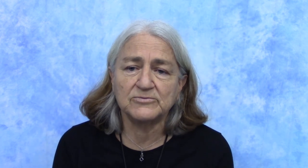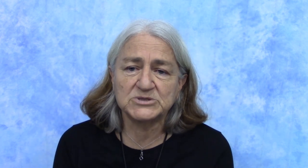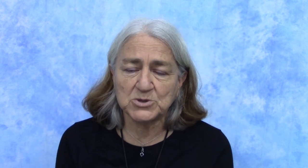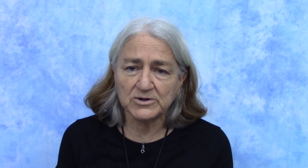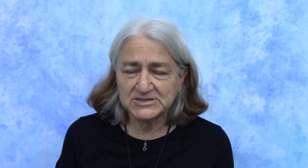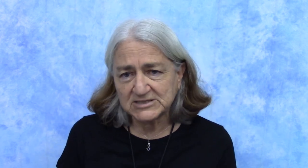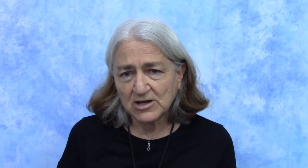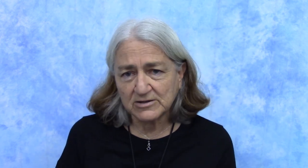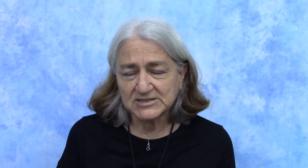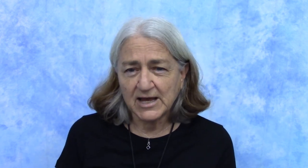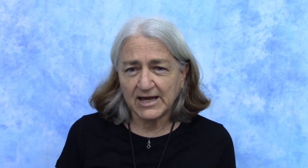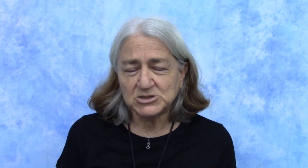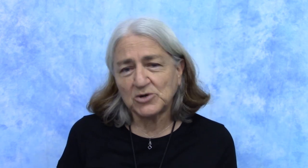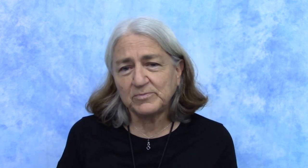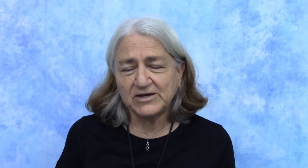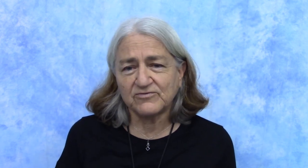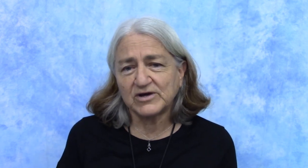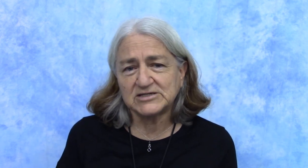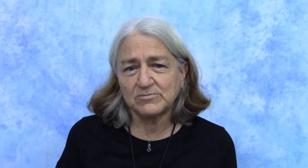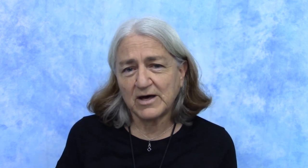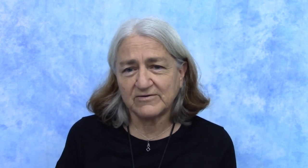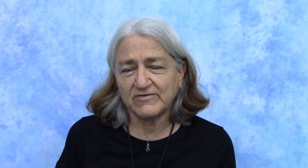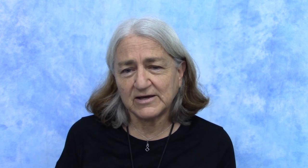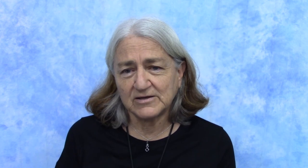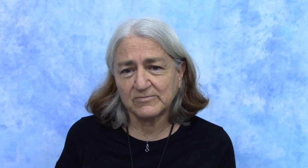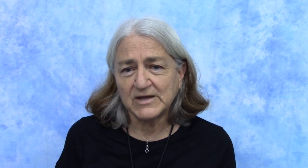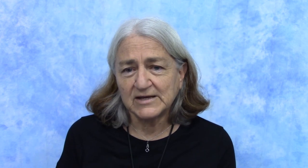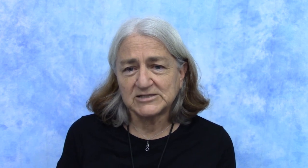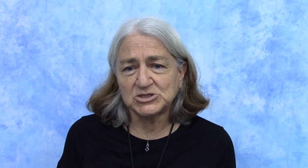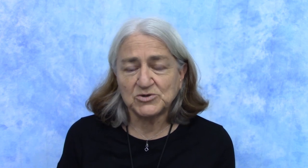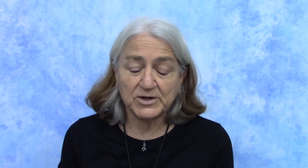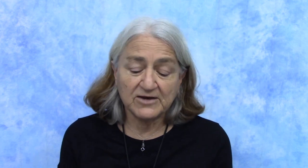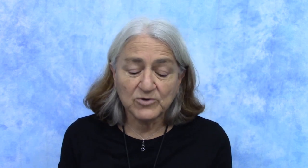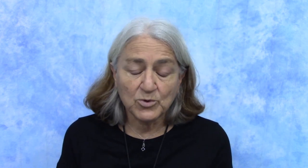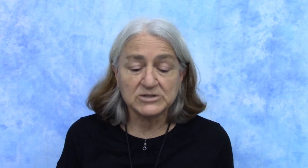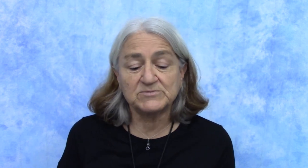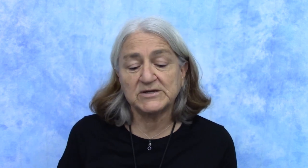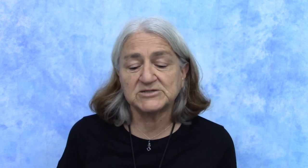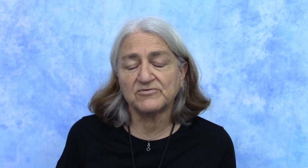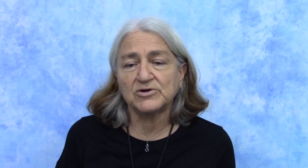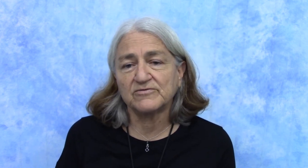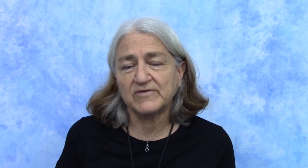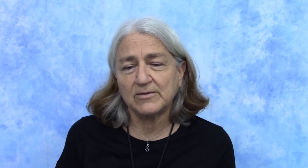stories and songs and don't be afraid to modify them to do whatever works best for your family.